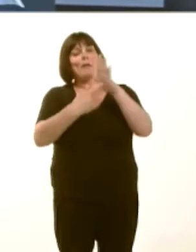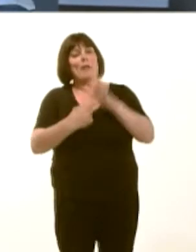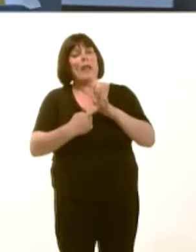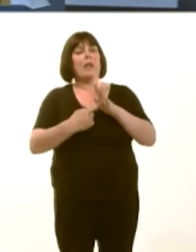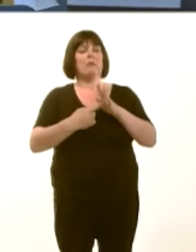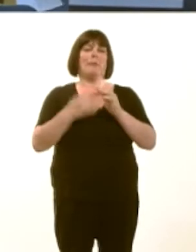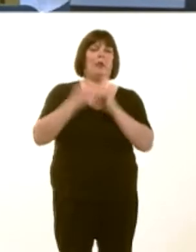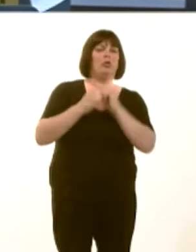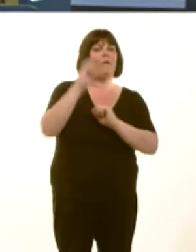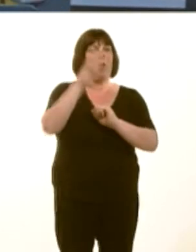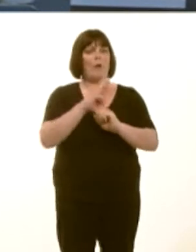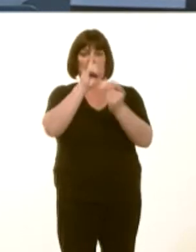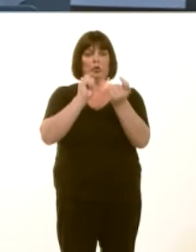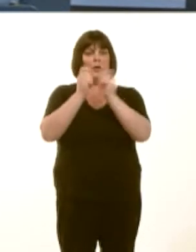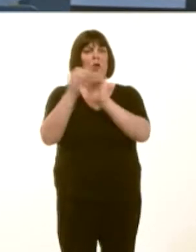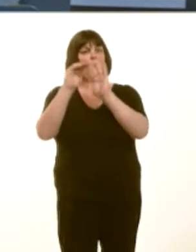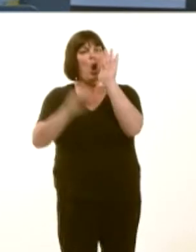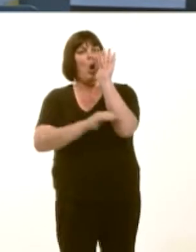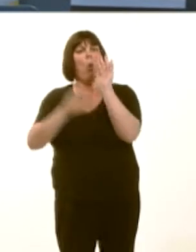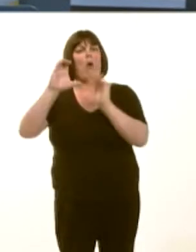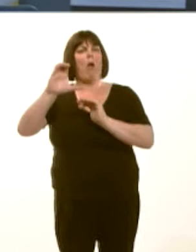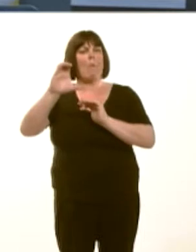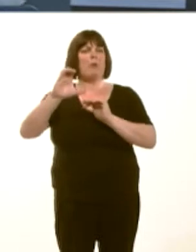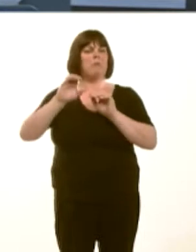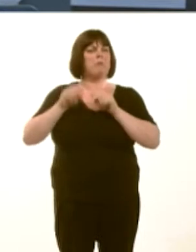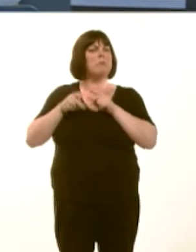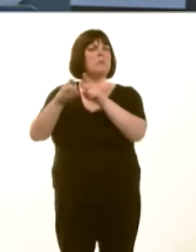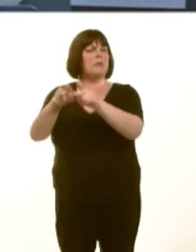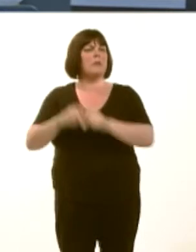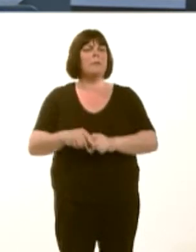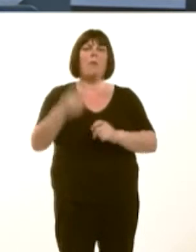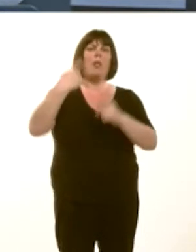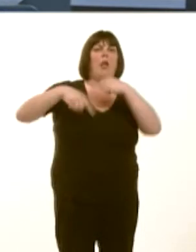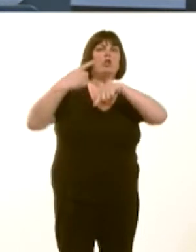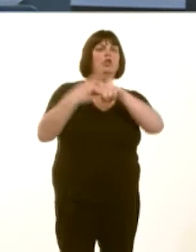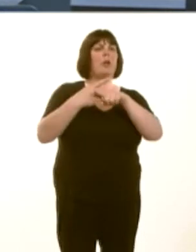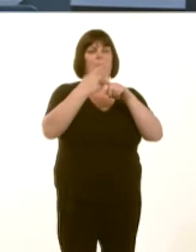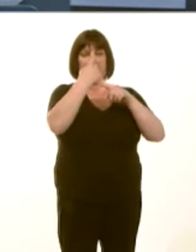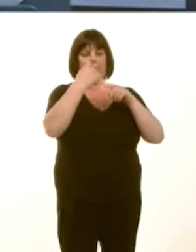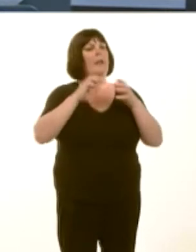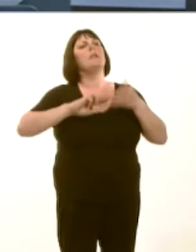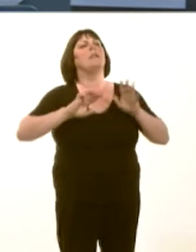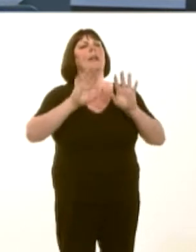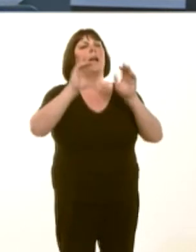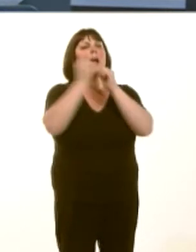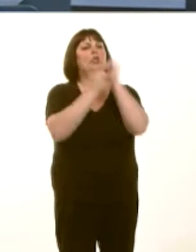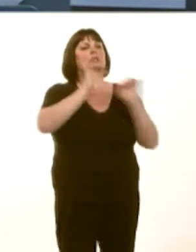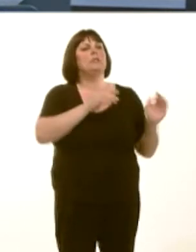transition to a low-carbon energy system. Last year, we published the ëEnergy Walesí delivery plan and the baseline study of renewable